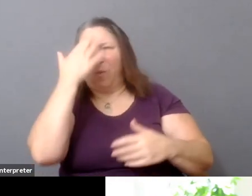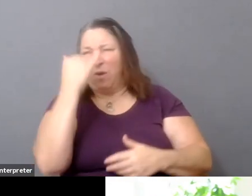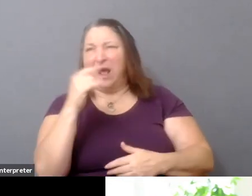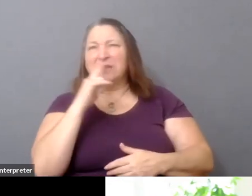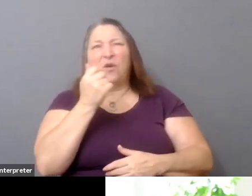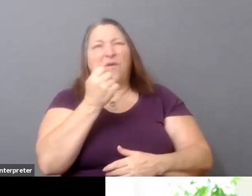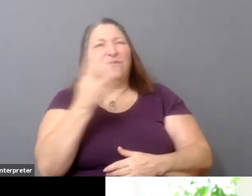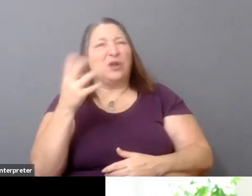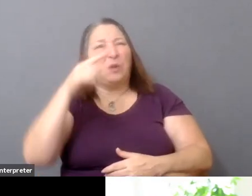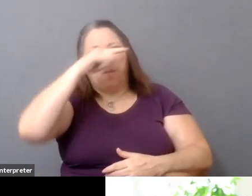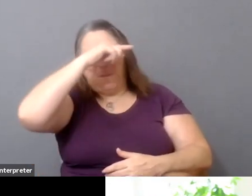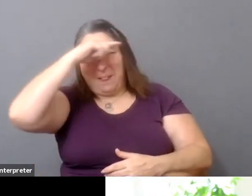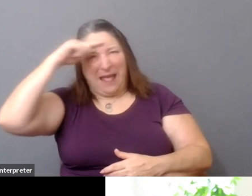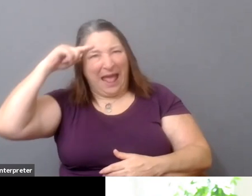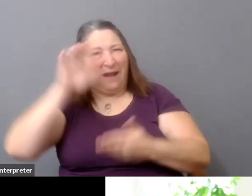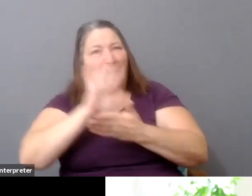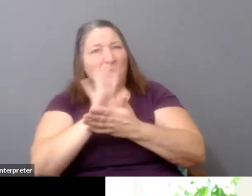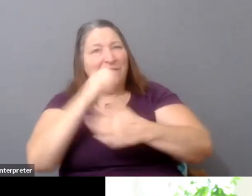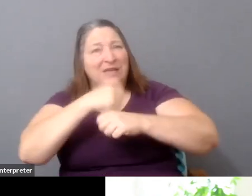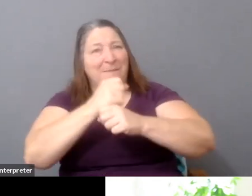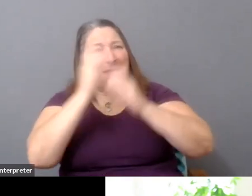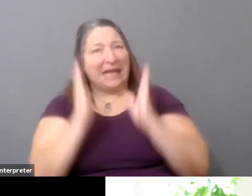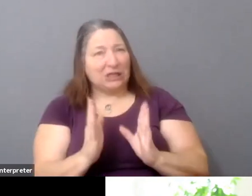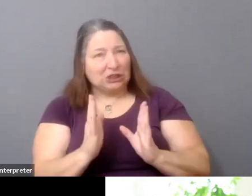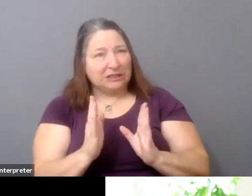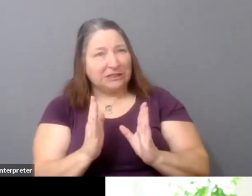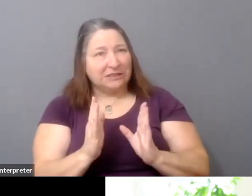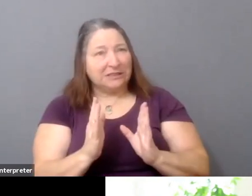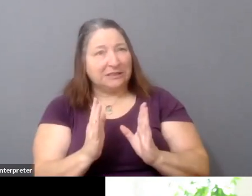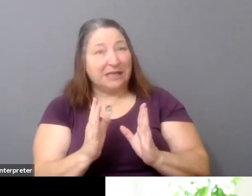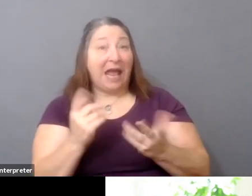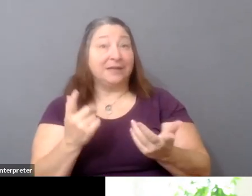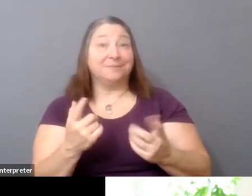and it came down to the point of view of the person who runs the company.